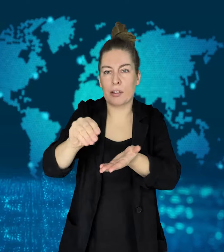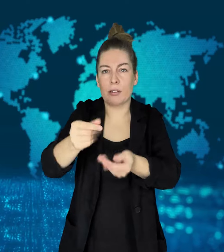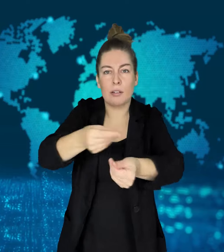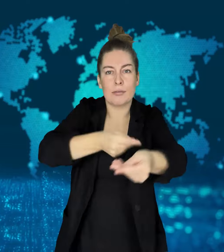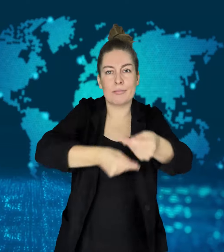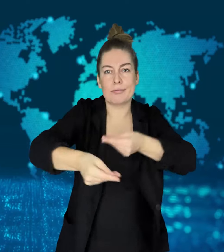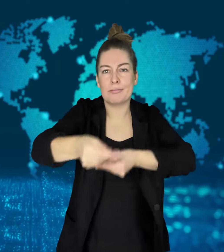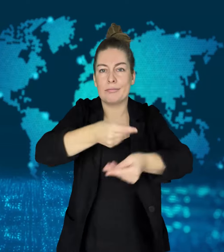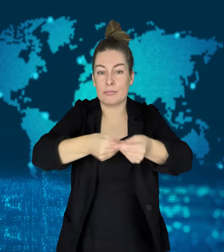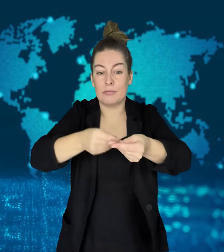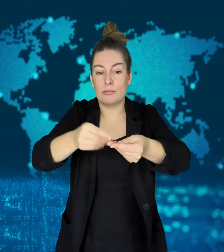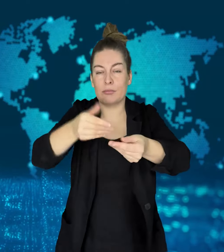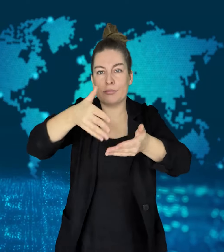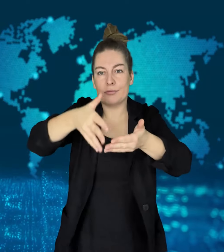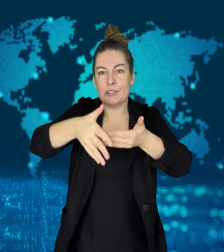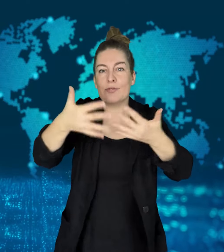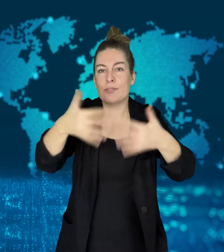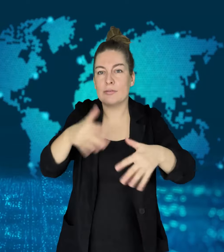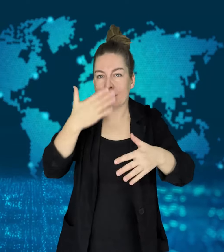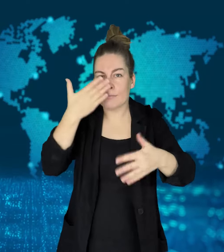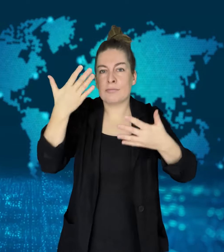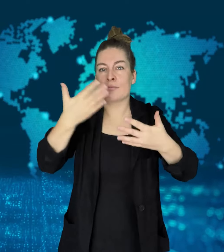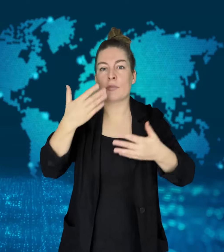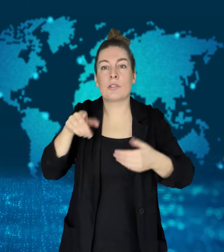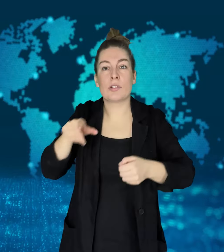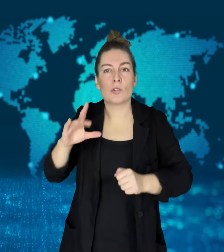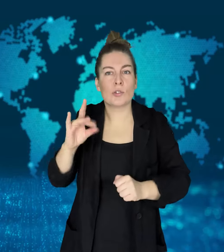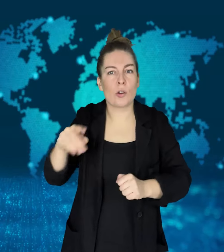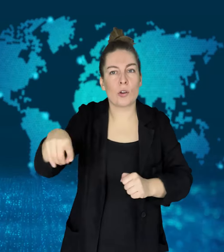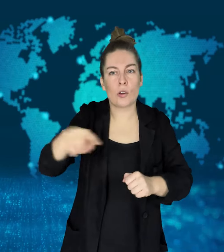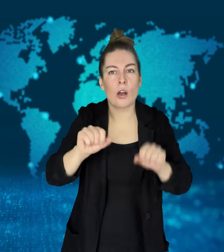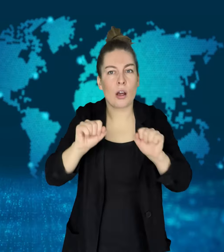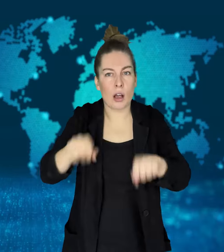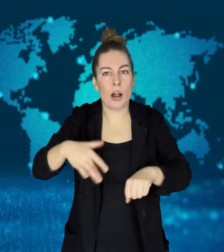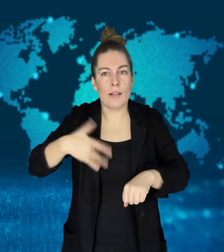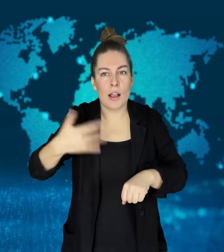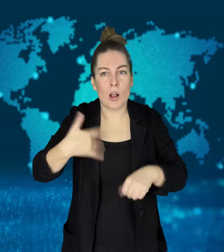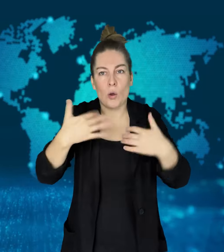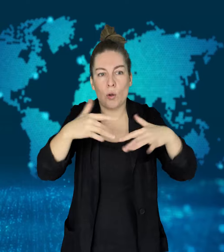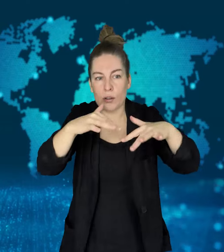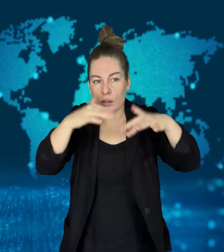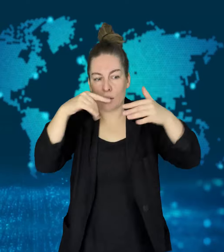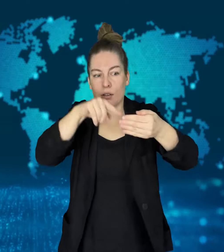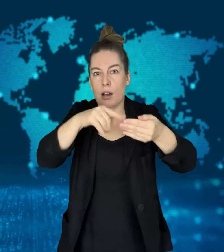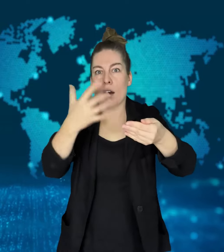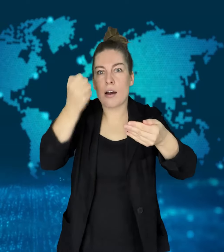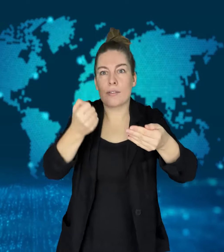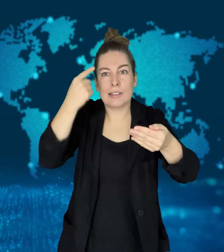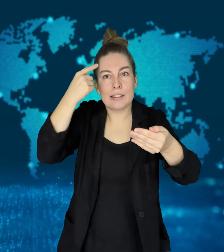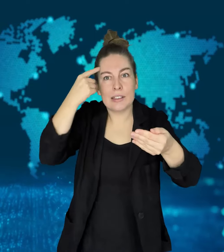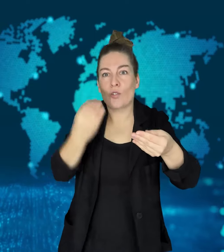The couple managed to laugh about it along with people who viewed